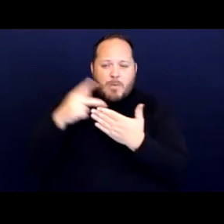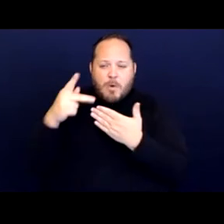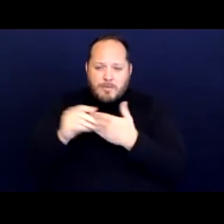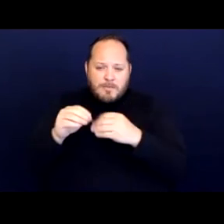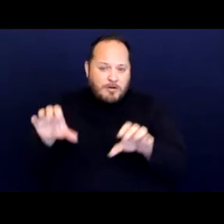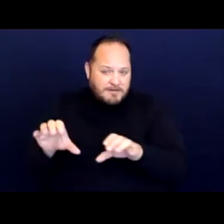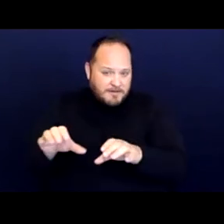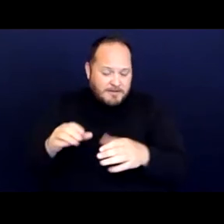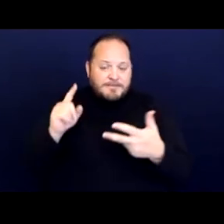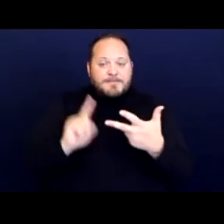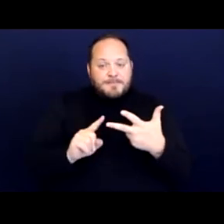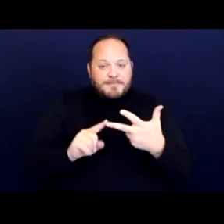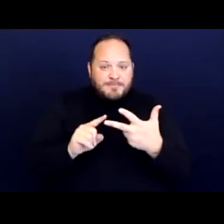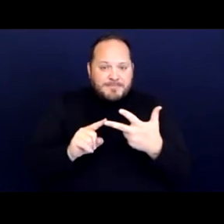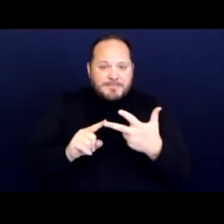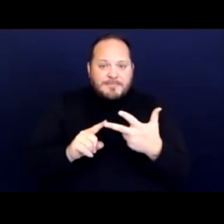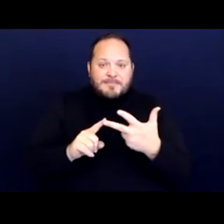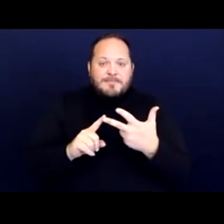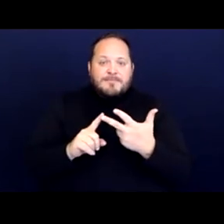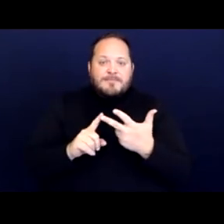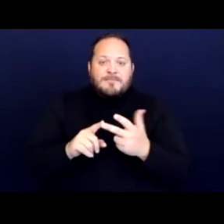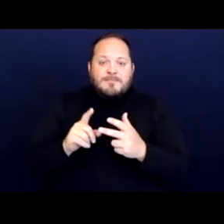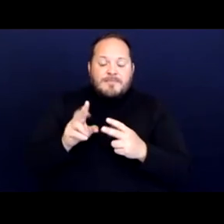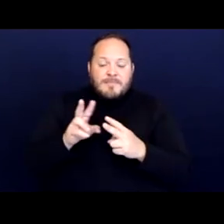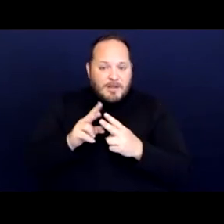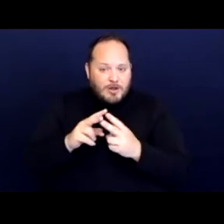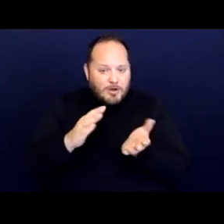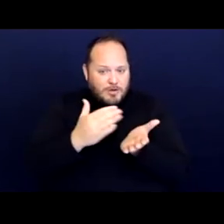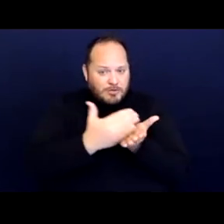three, they were either excluded from participation in